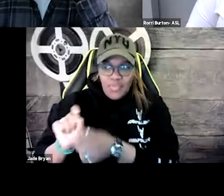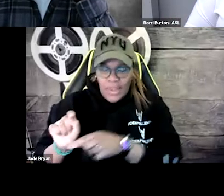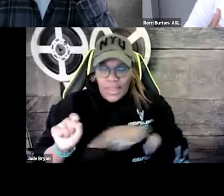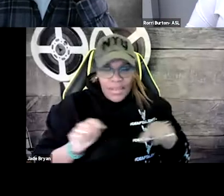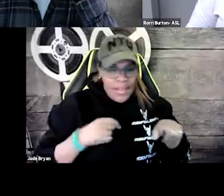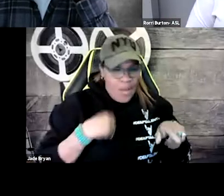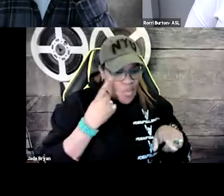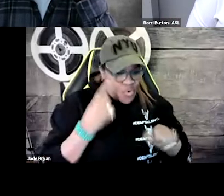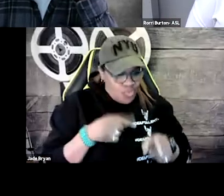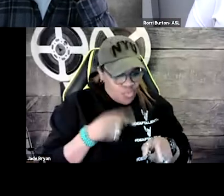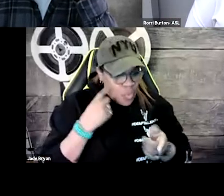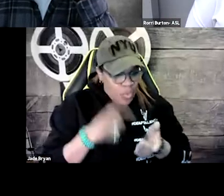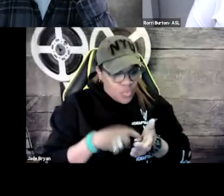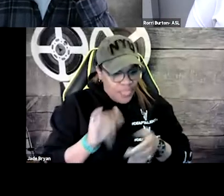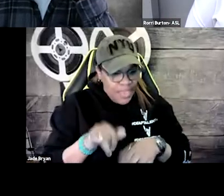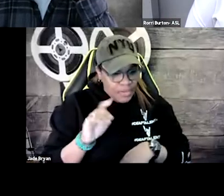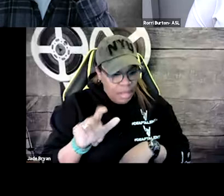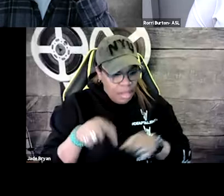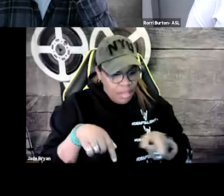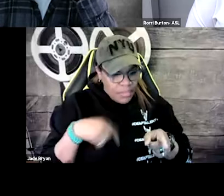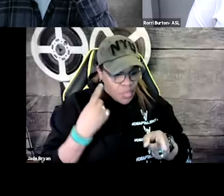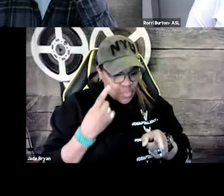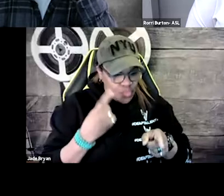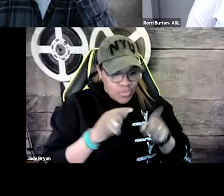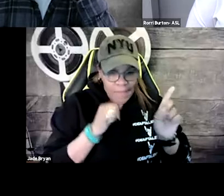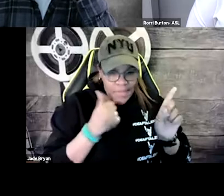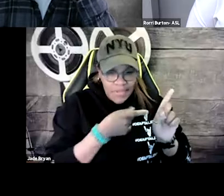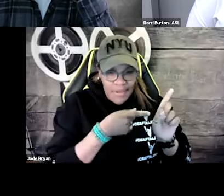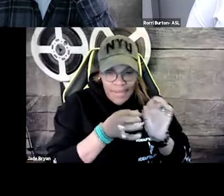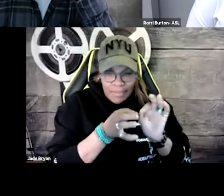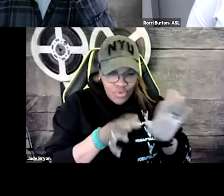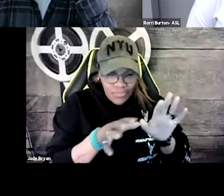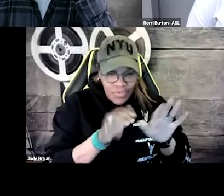destroyed because then all of a sudden they've moved ahead and they've shown